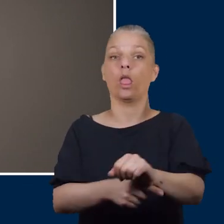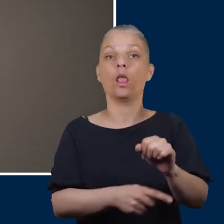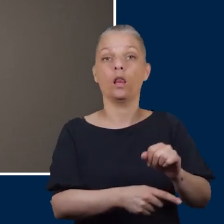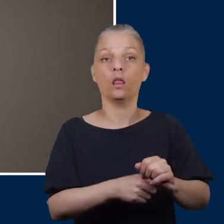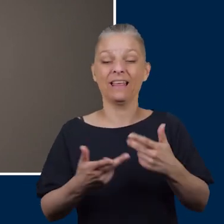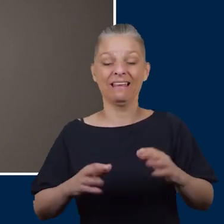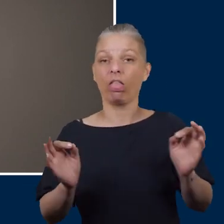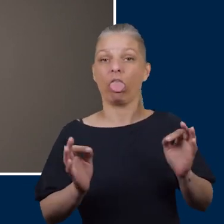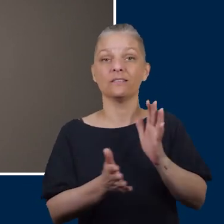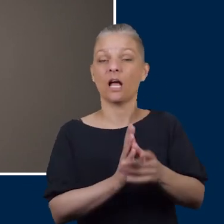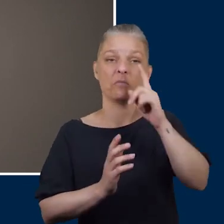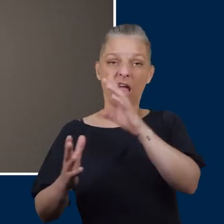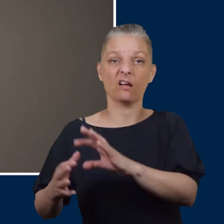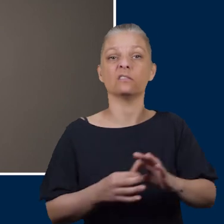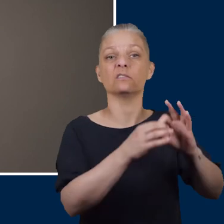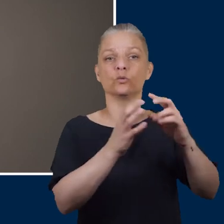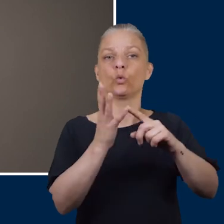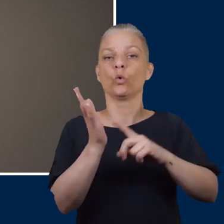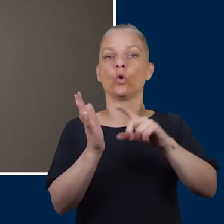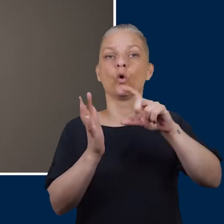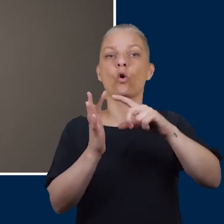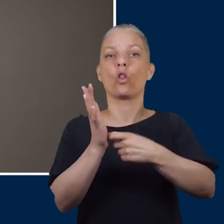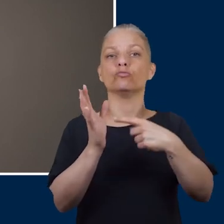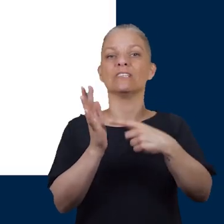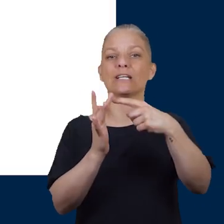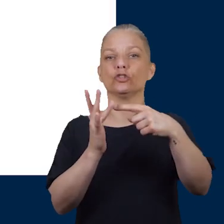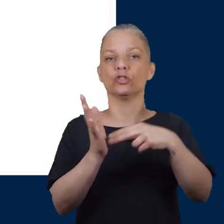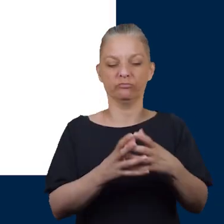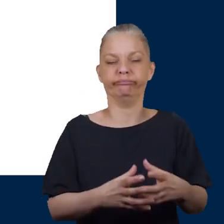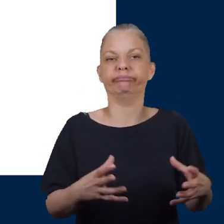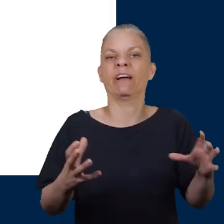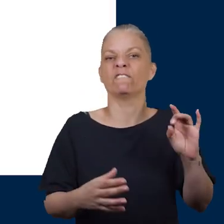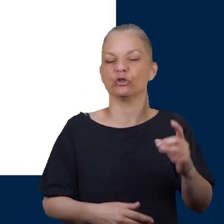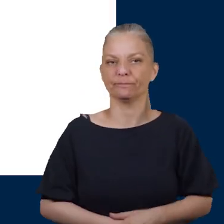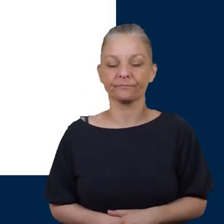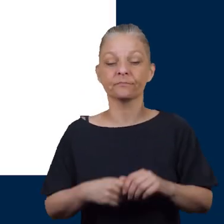be unaware of it and if left untreated can lead to ulceration. The next complication that could